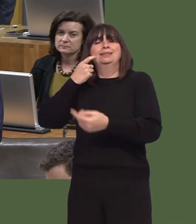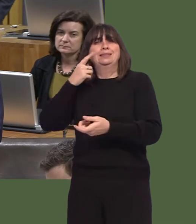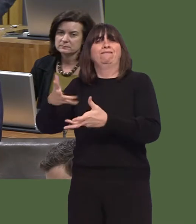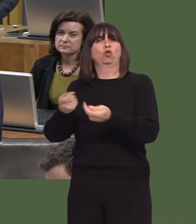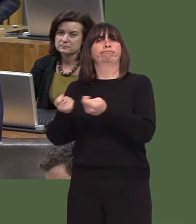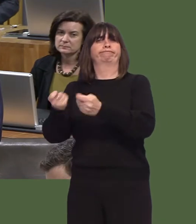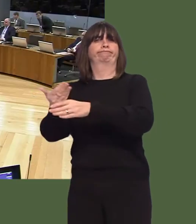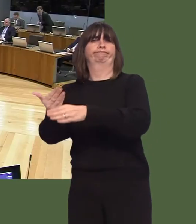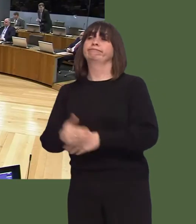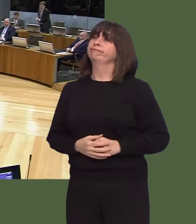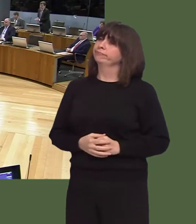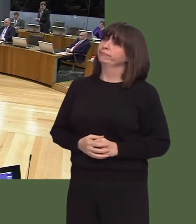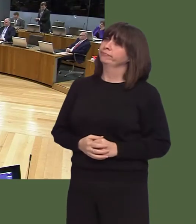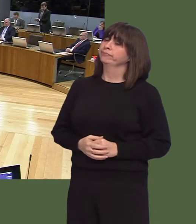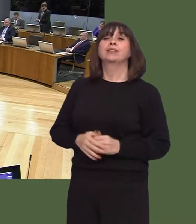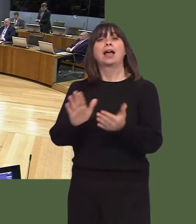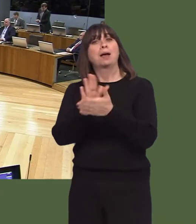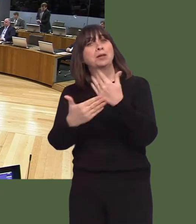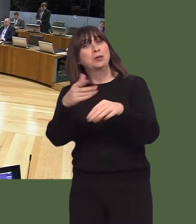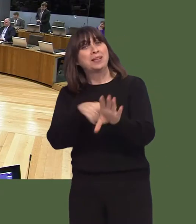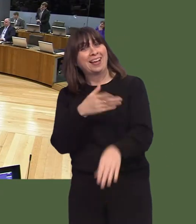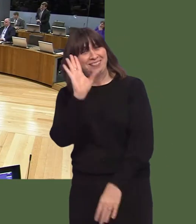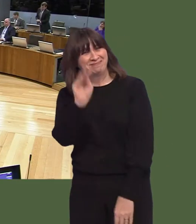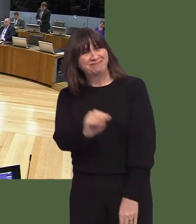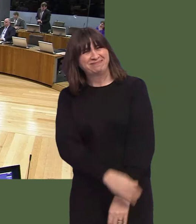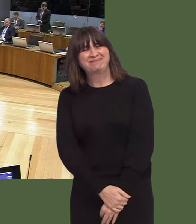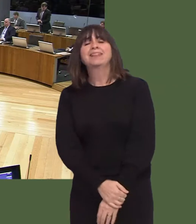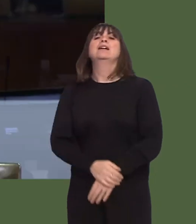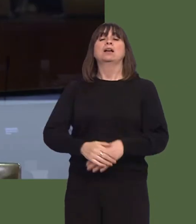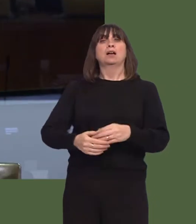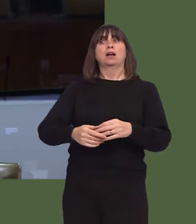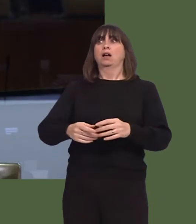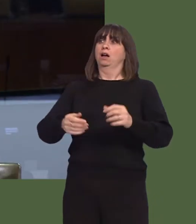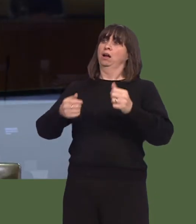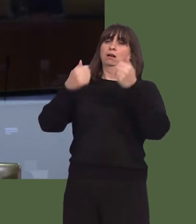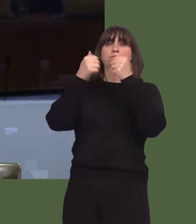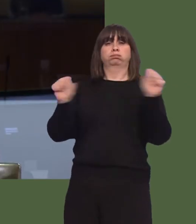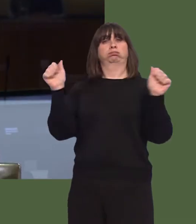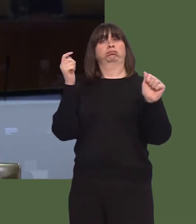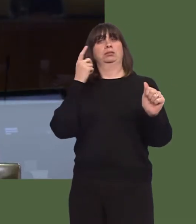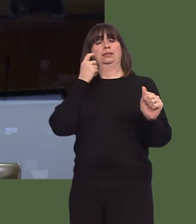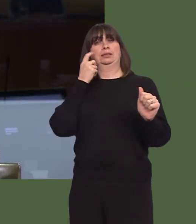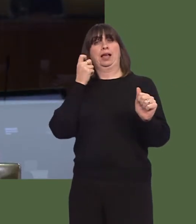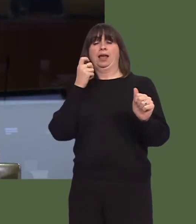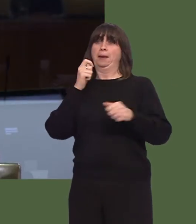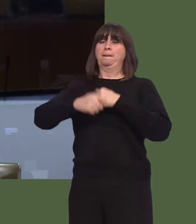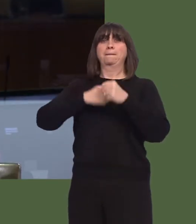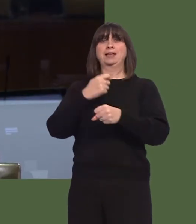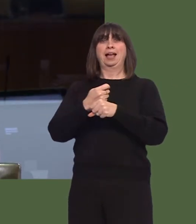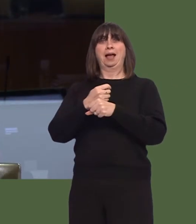Nick Ramsay AM: Thank you, First Minister. Happy new year. Yesterday was an historic day for Wales, with the nationalisation of the Severn bridgesósomething